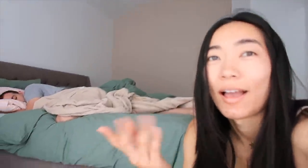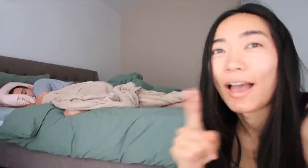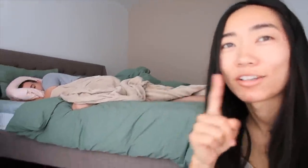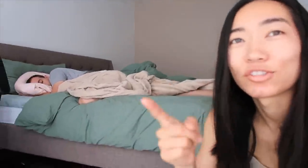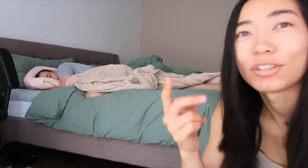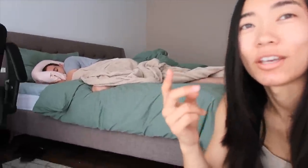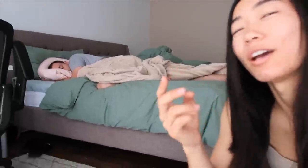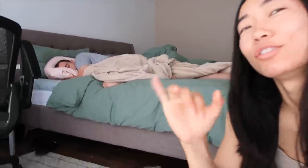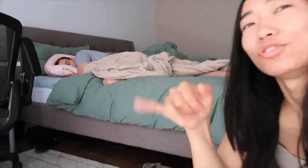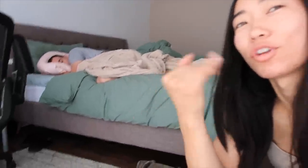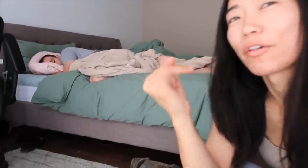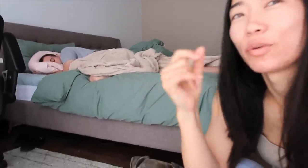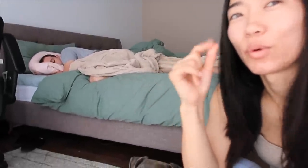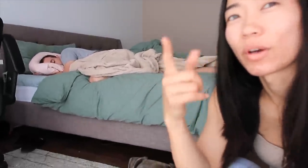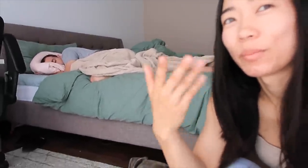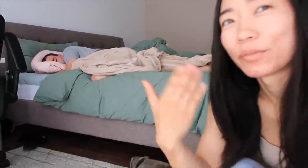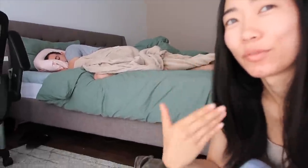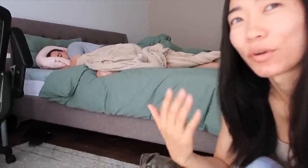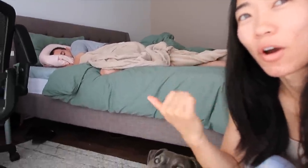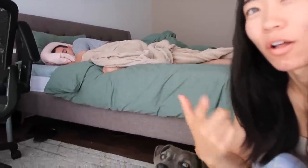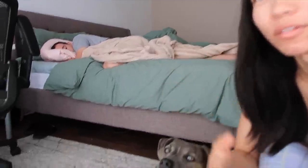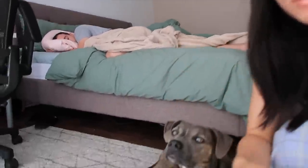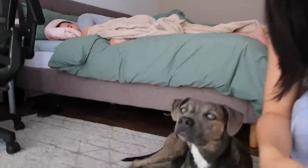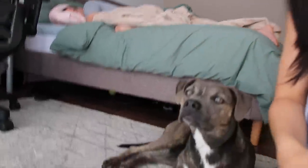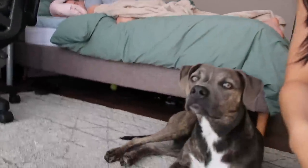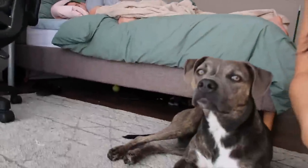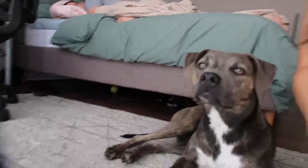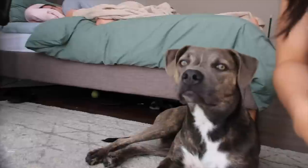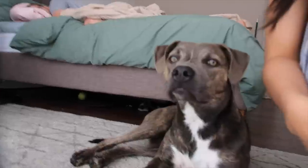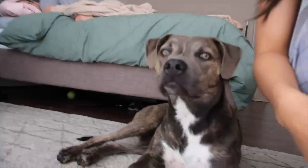Well actually Java woke up before all of us today